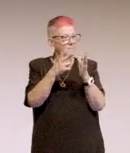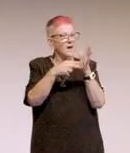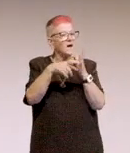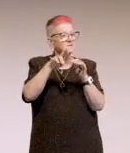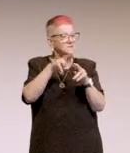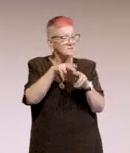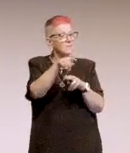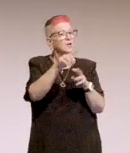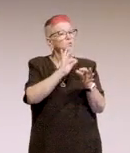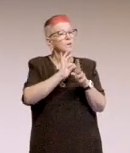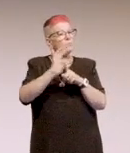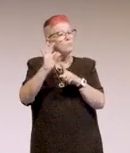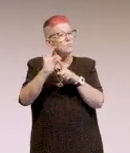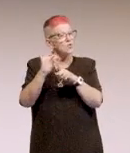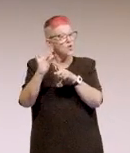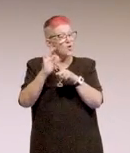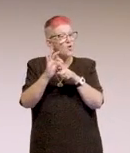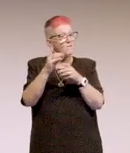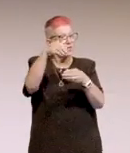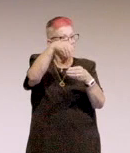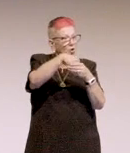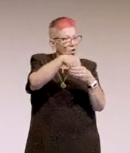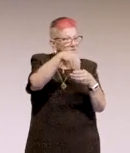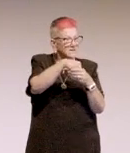Improving the content management system to automatically pick up some issues